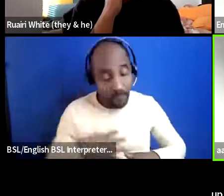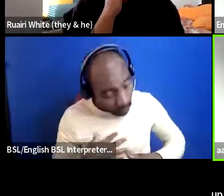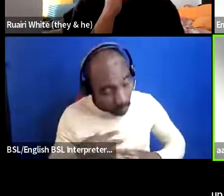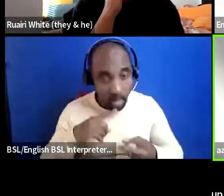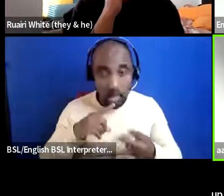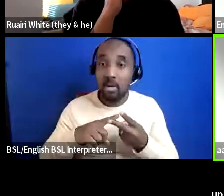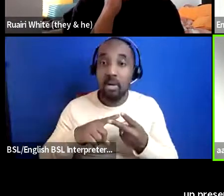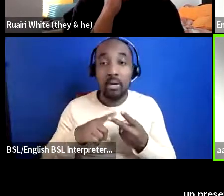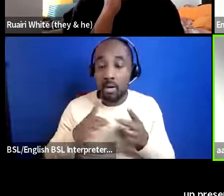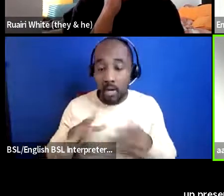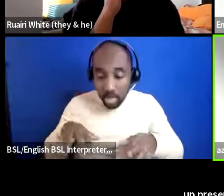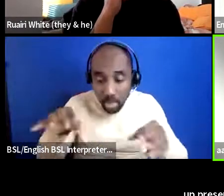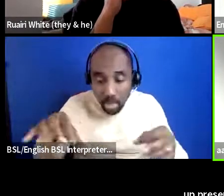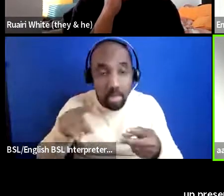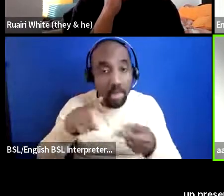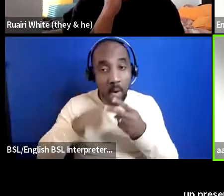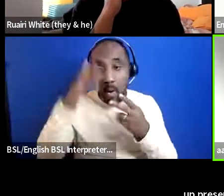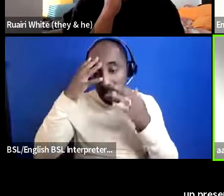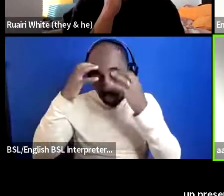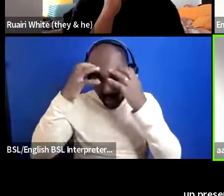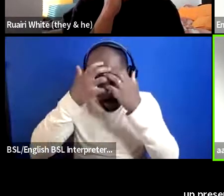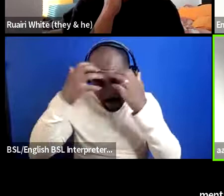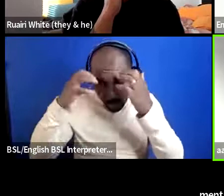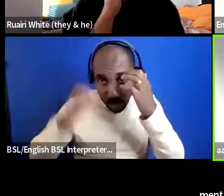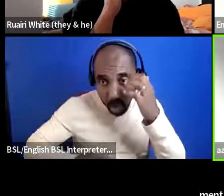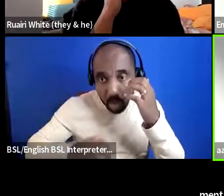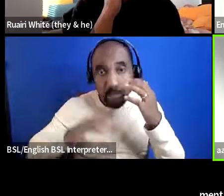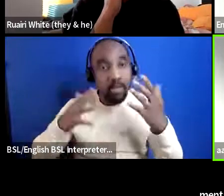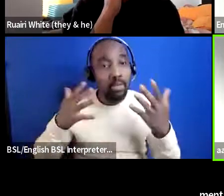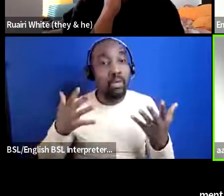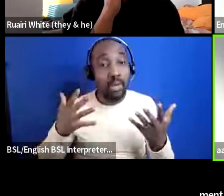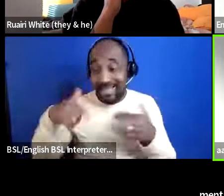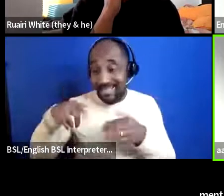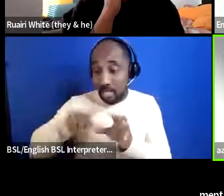and actually just slow down we've been this last year we've only done one thing and it was like